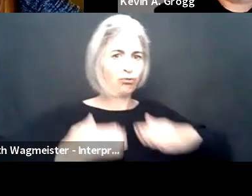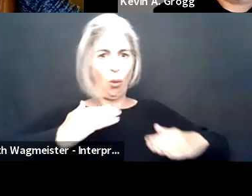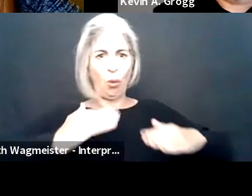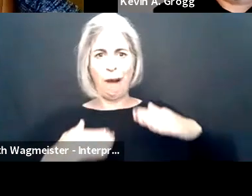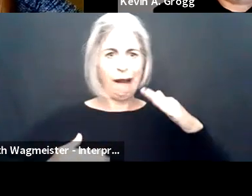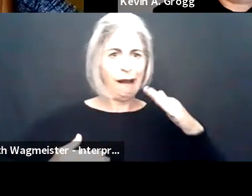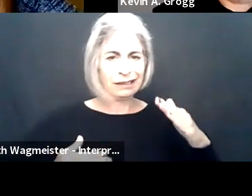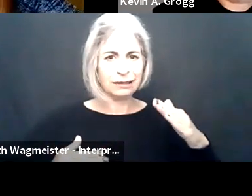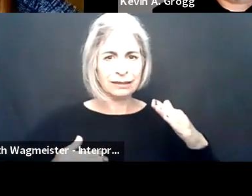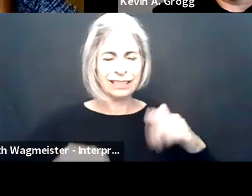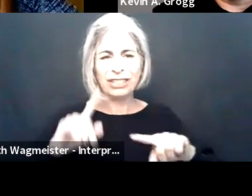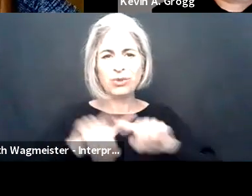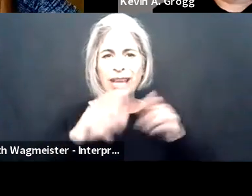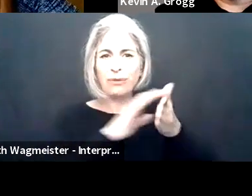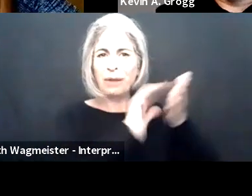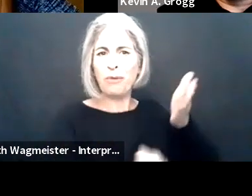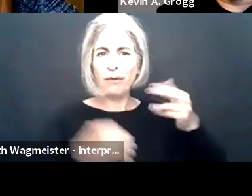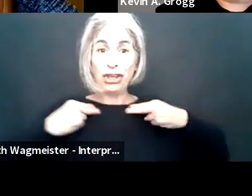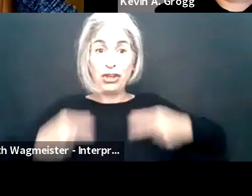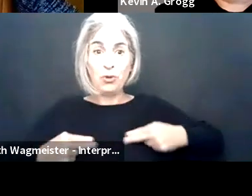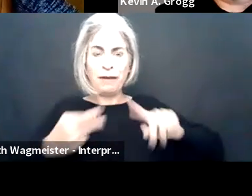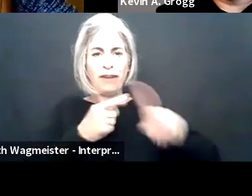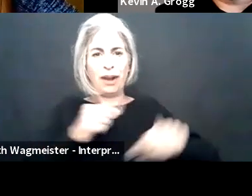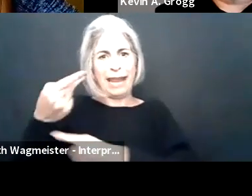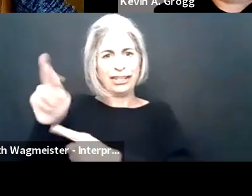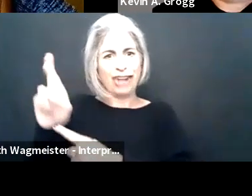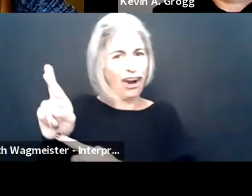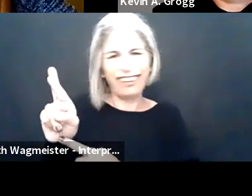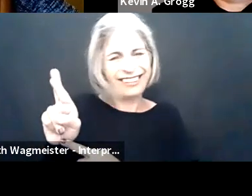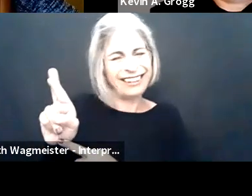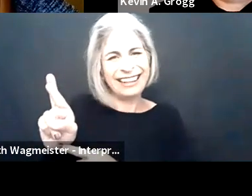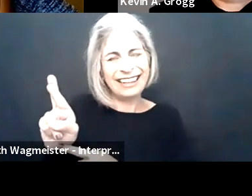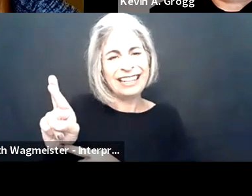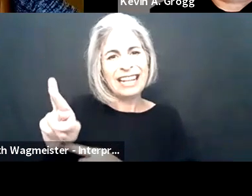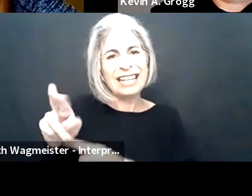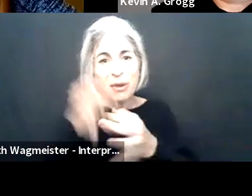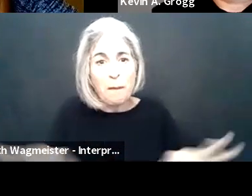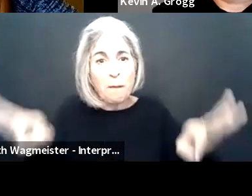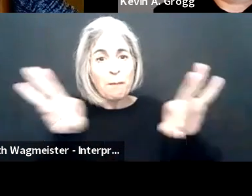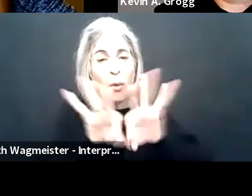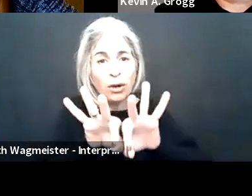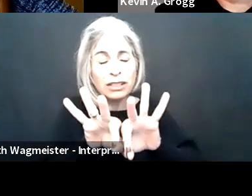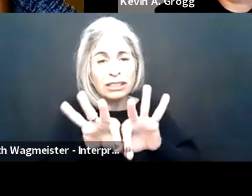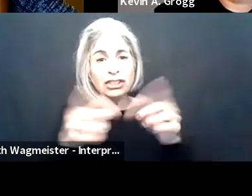bots like Kevin said. We can -- I always say you can't take the human out of human resources, okay.